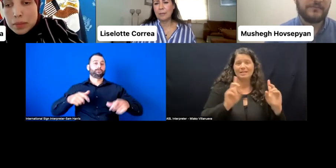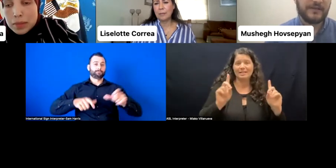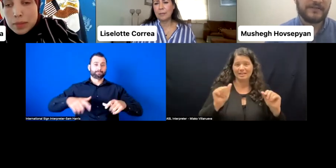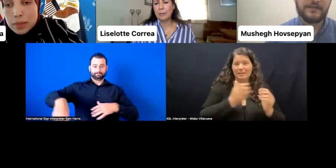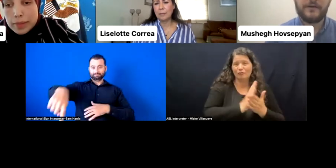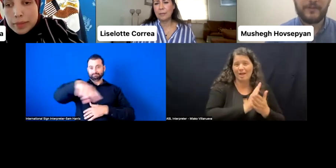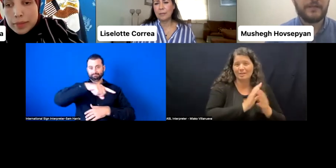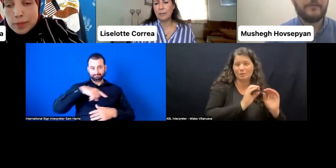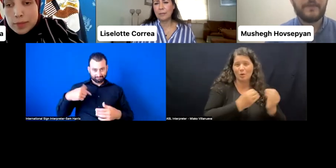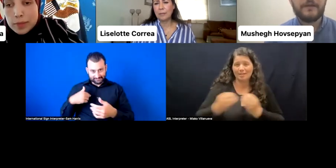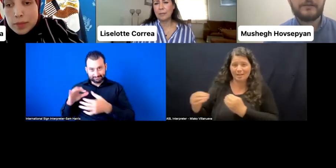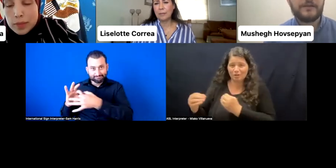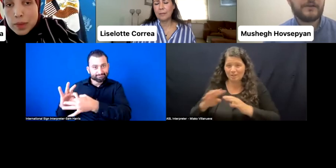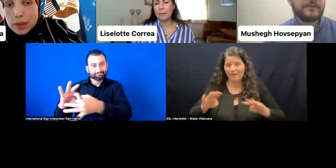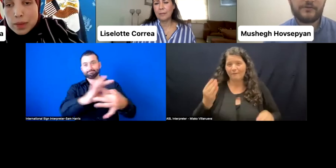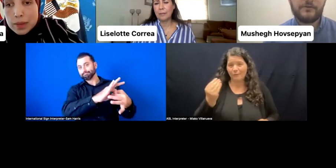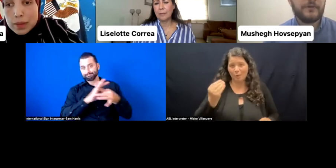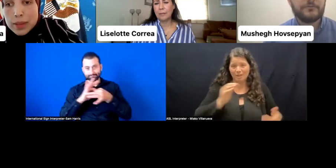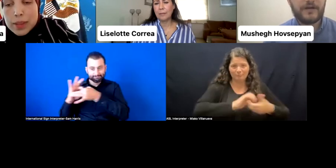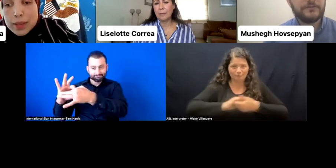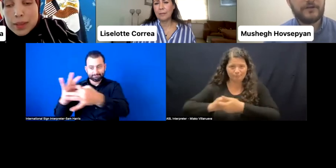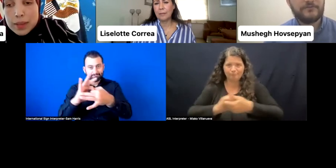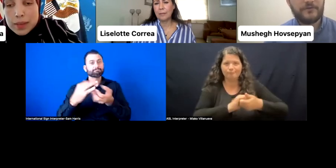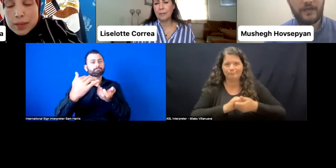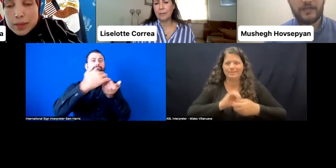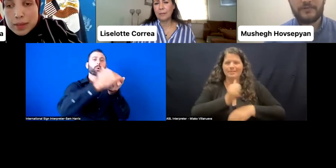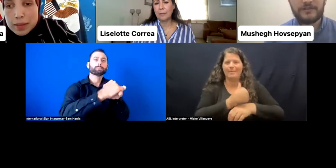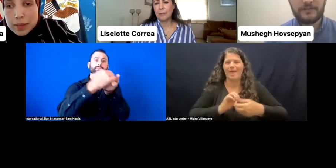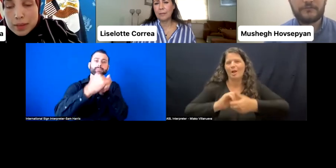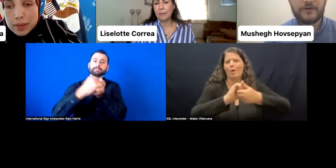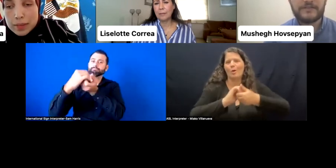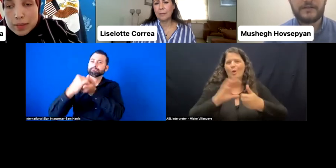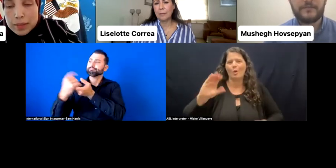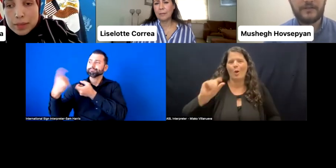based in Armenia. So we try to advocate political rights in Armenia